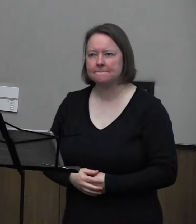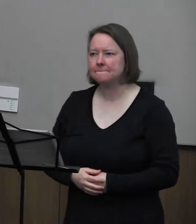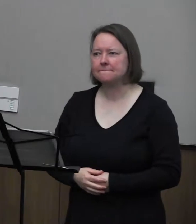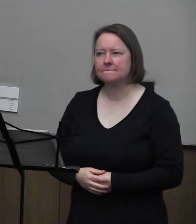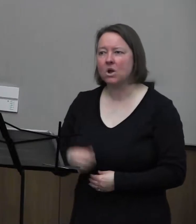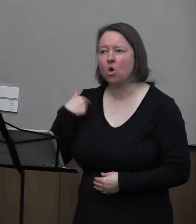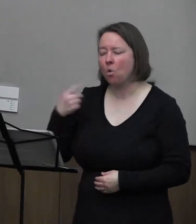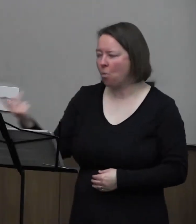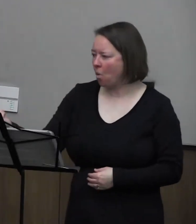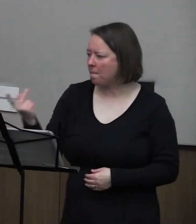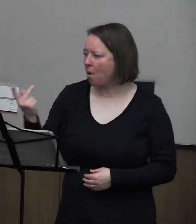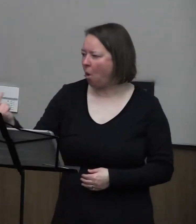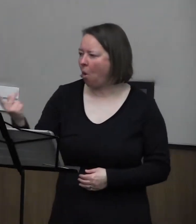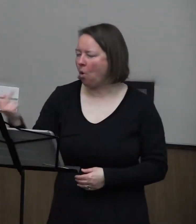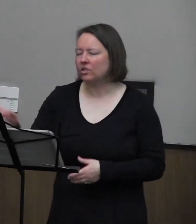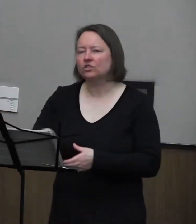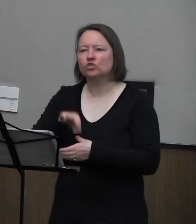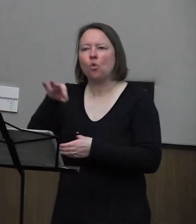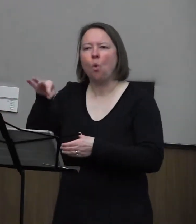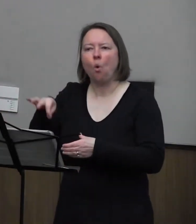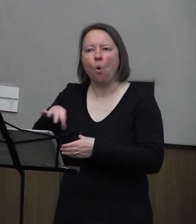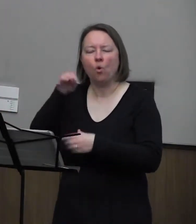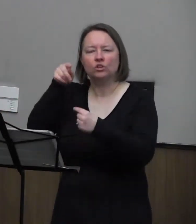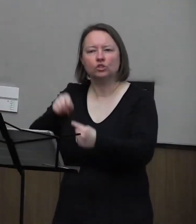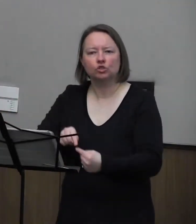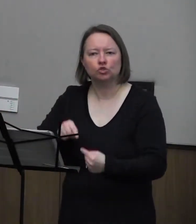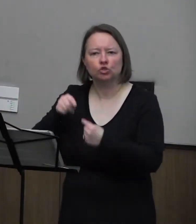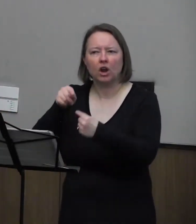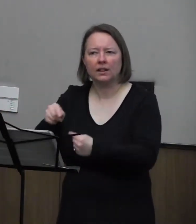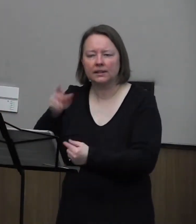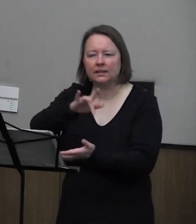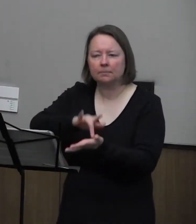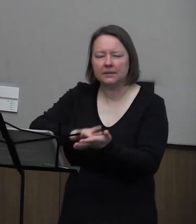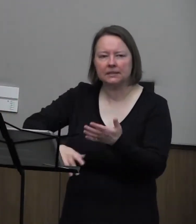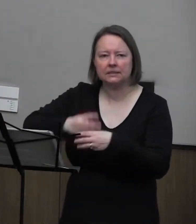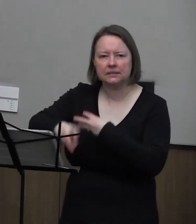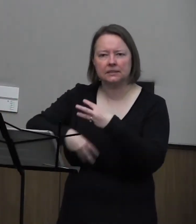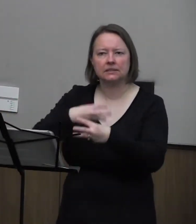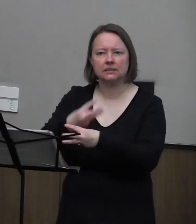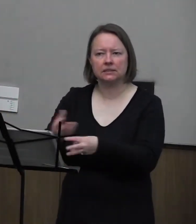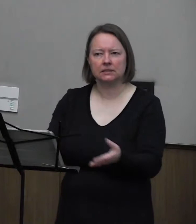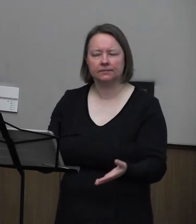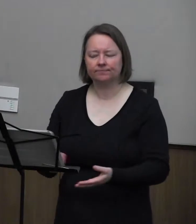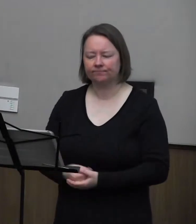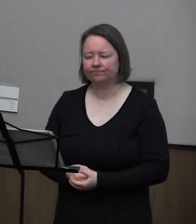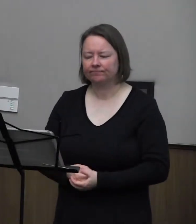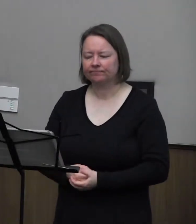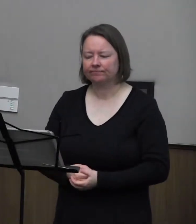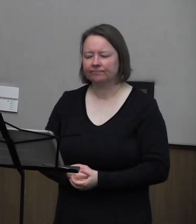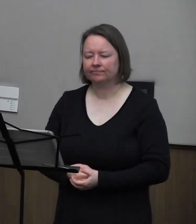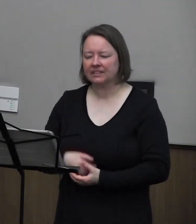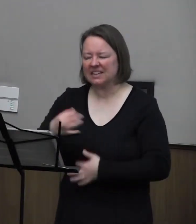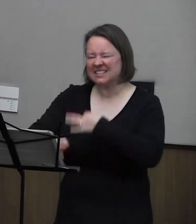We are both soul struggling in the mist. Instead of feeling pity for someone,